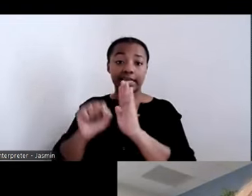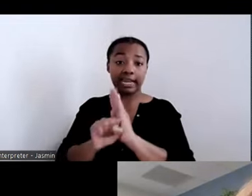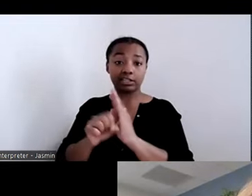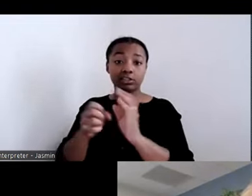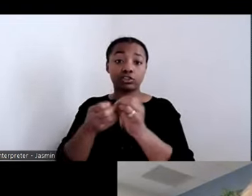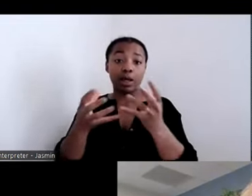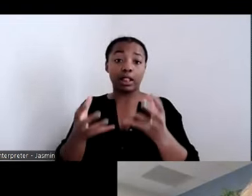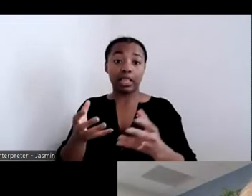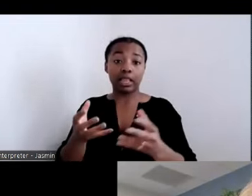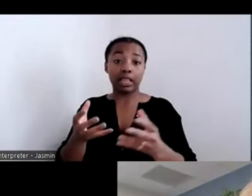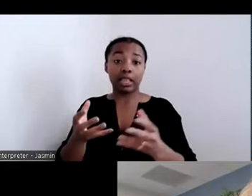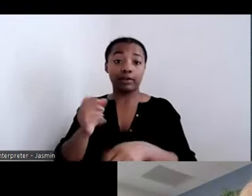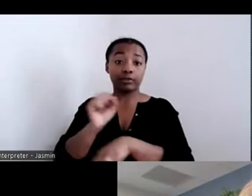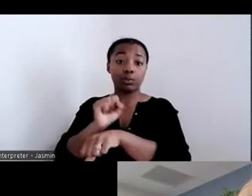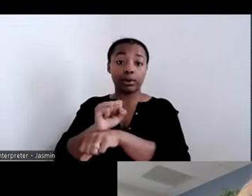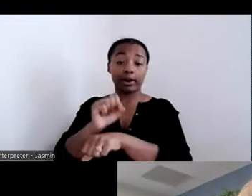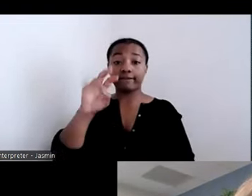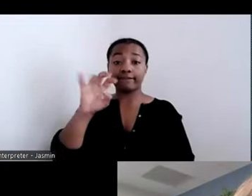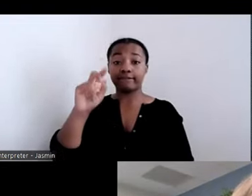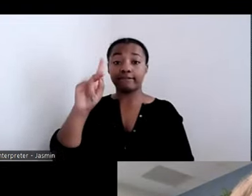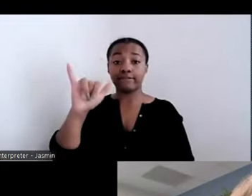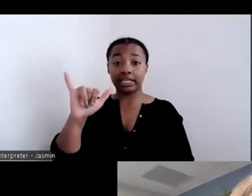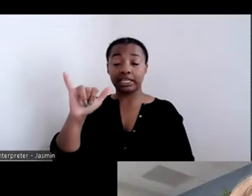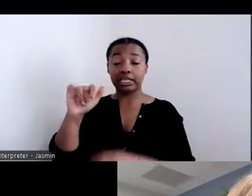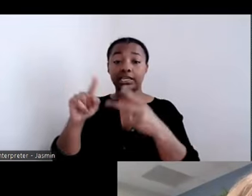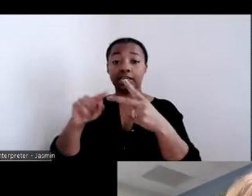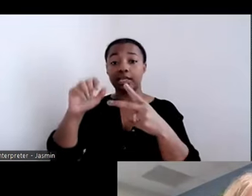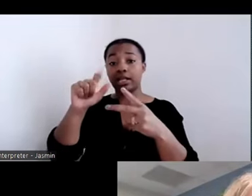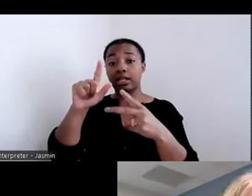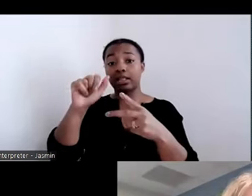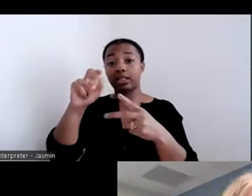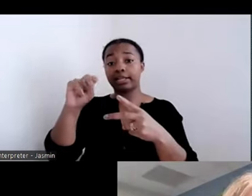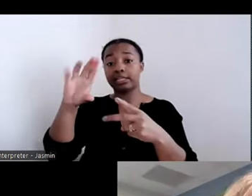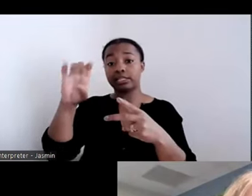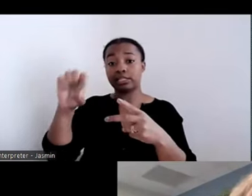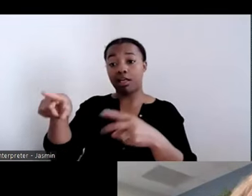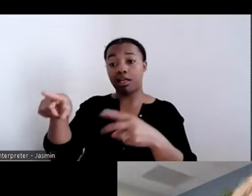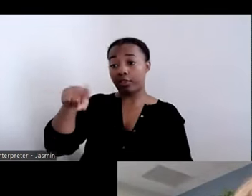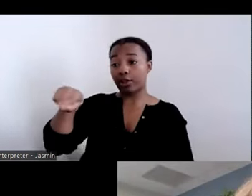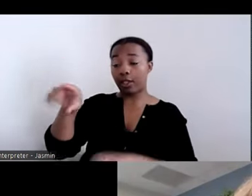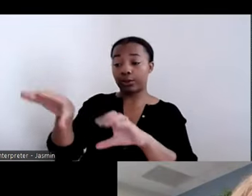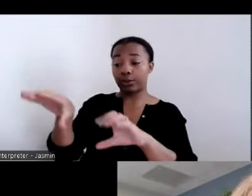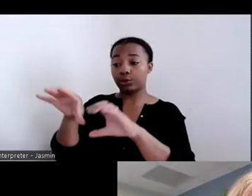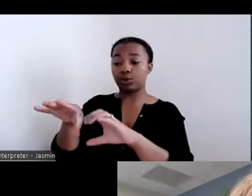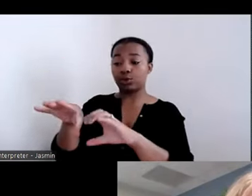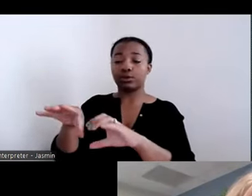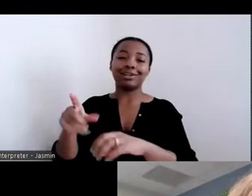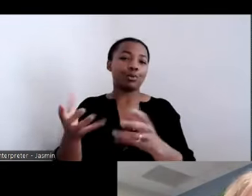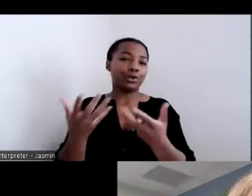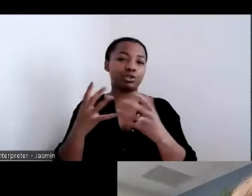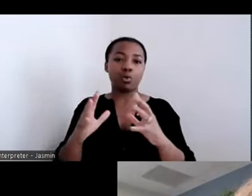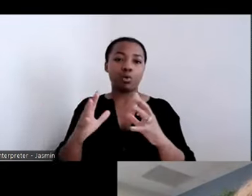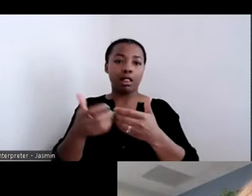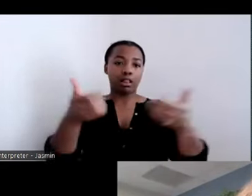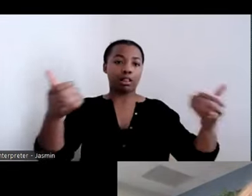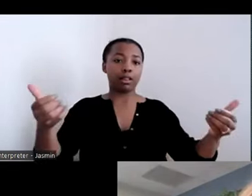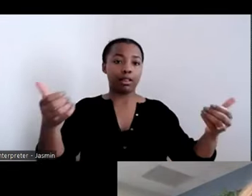Alliance and others have done together do not want to create a dichotomy of a system of those who have Medicaid and those who do not.